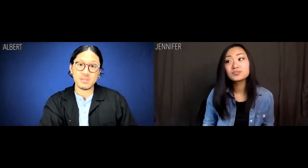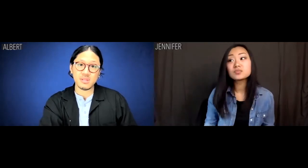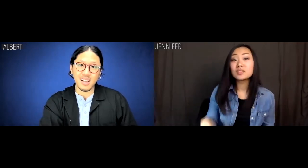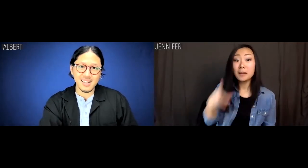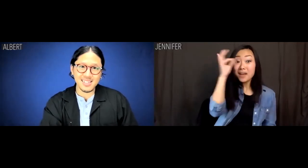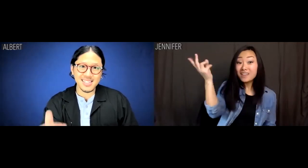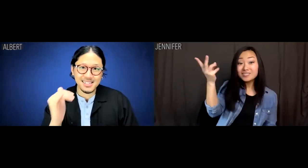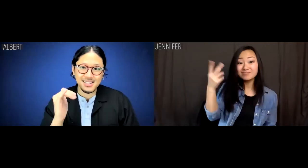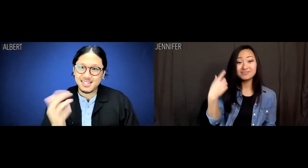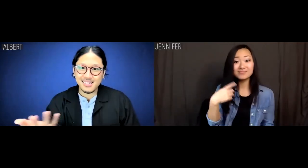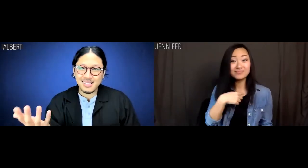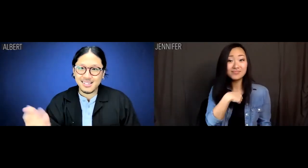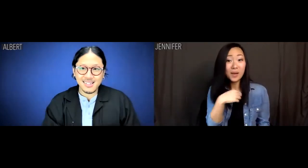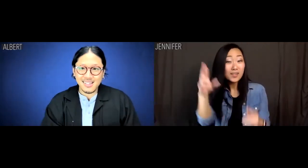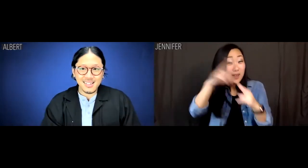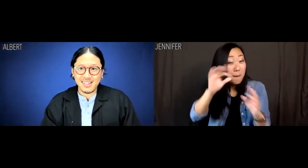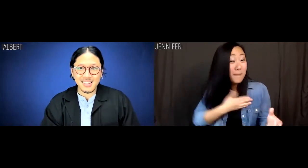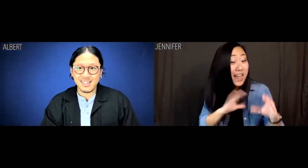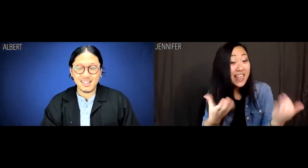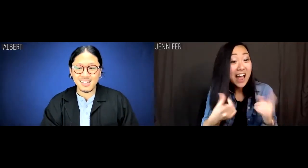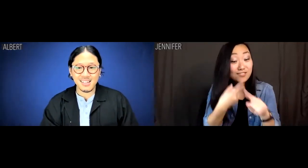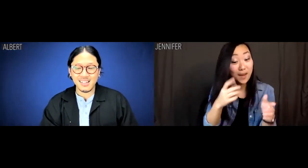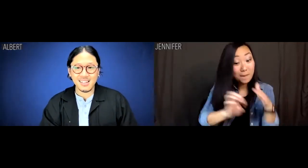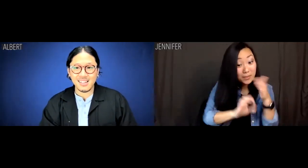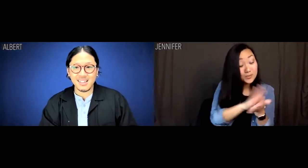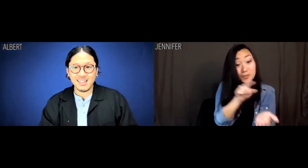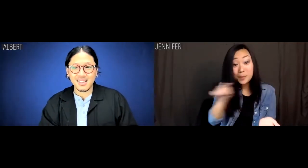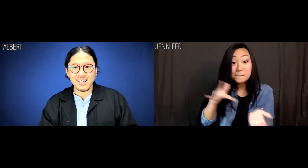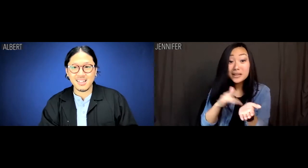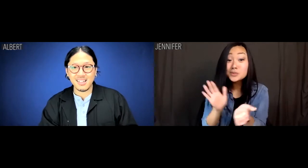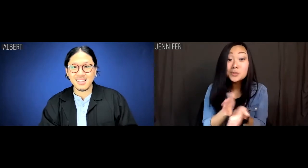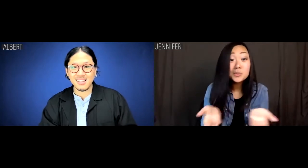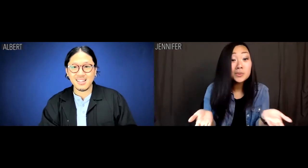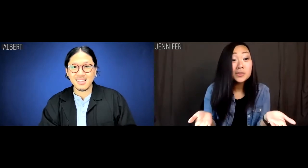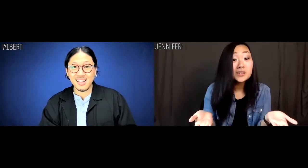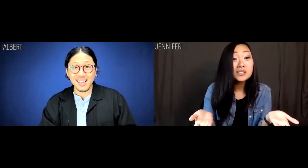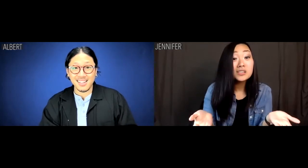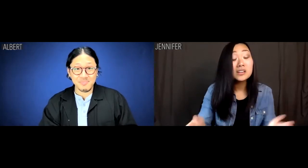Because of them I was top of my class from grade school through med school.